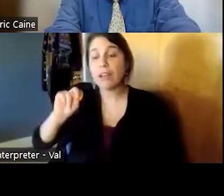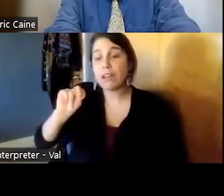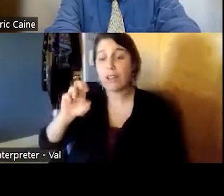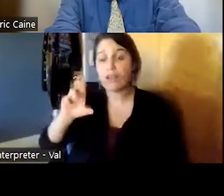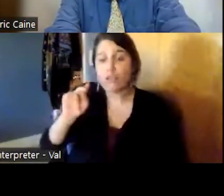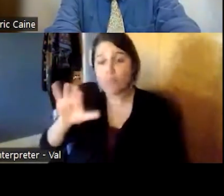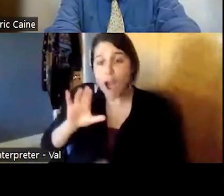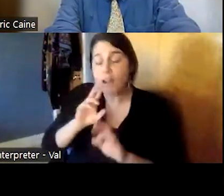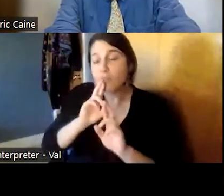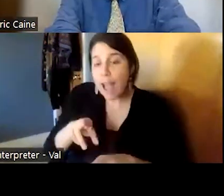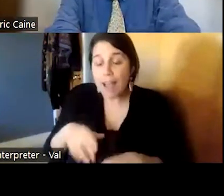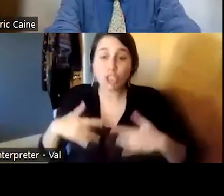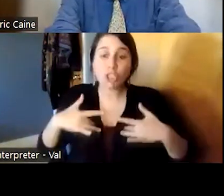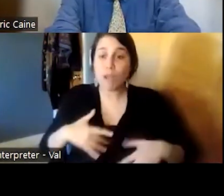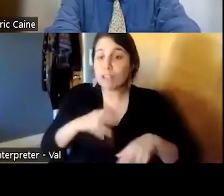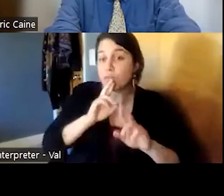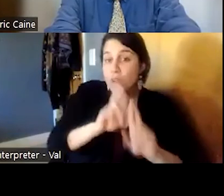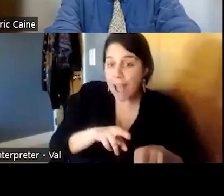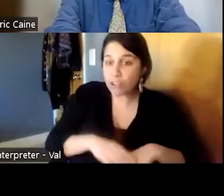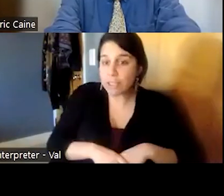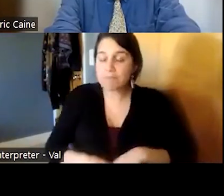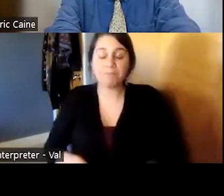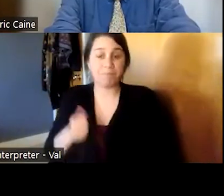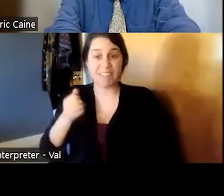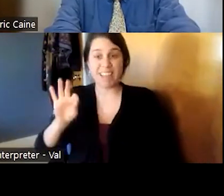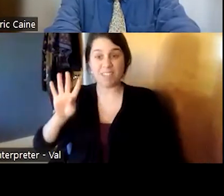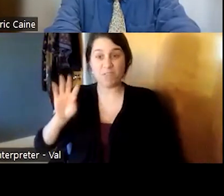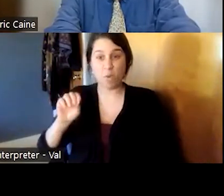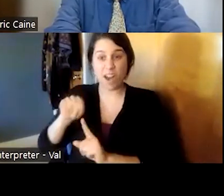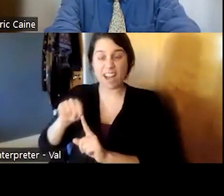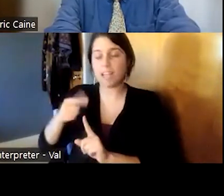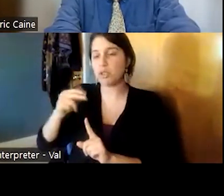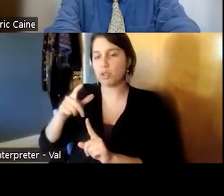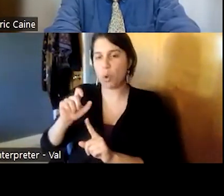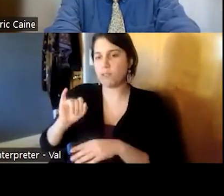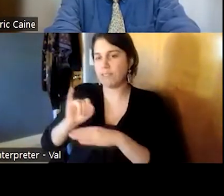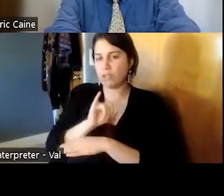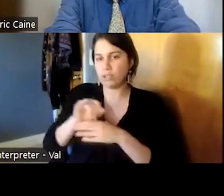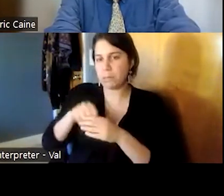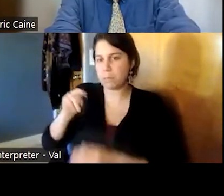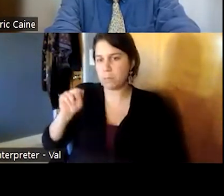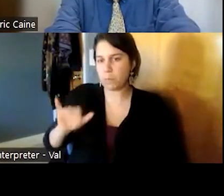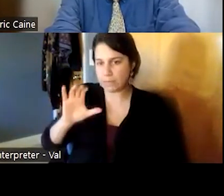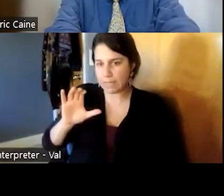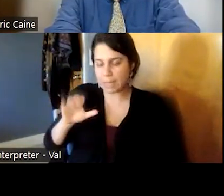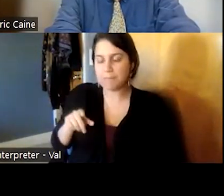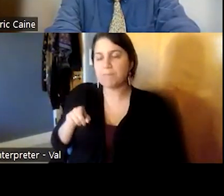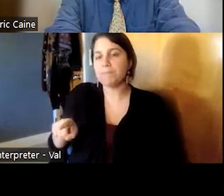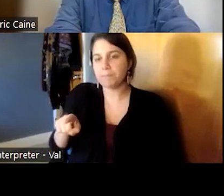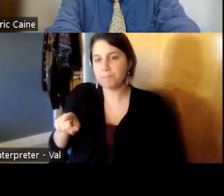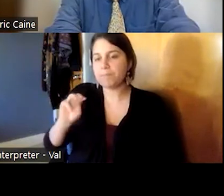in 1940 george went from where he had been doing an internship in new york city at mount sinai